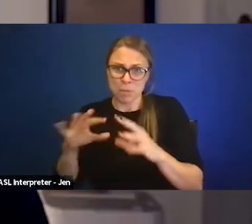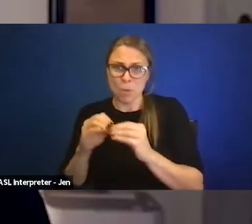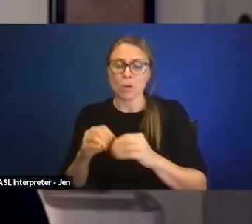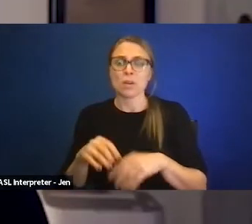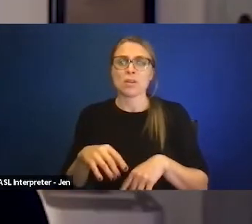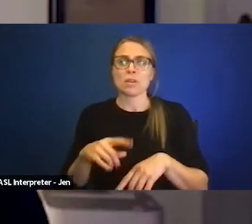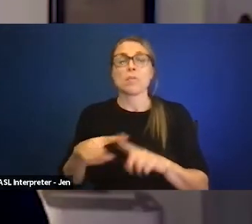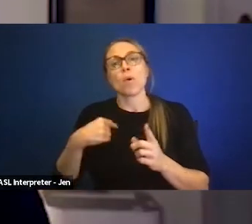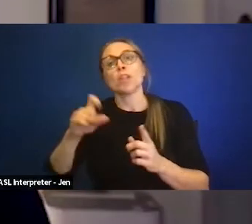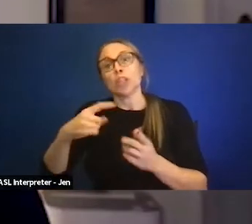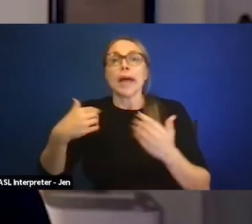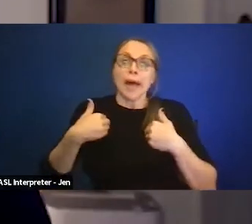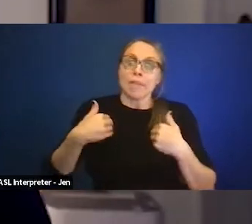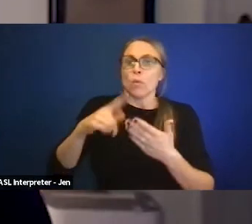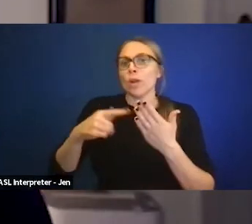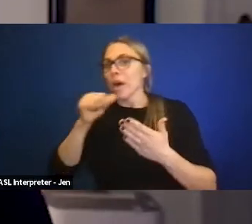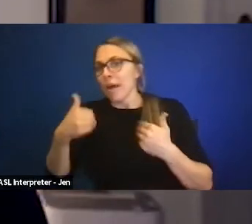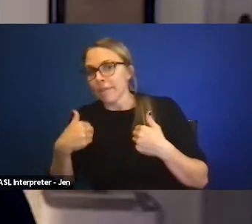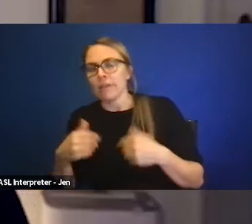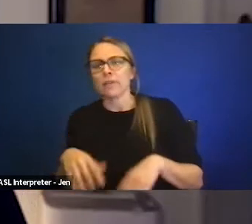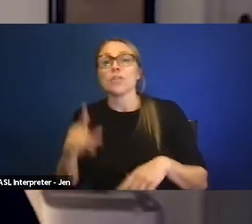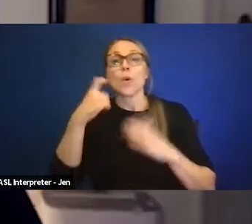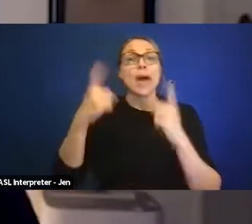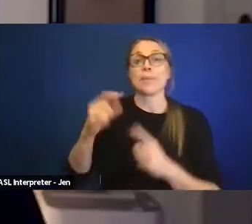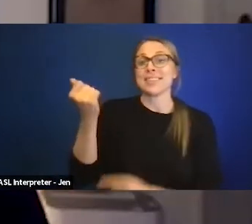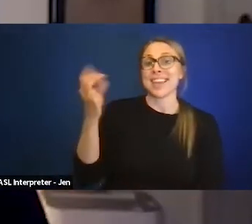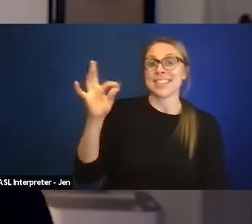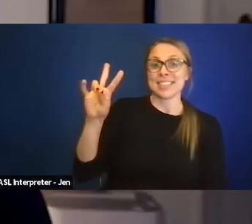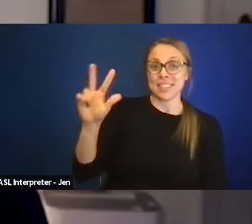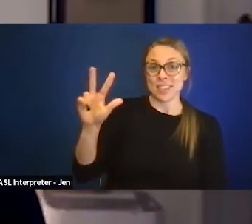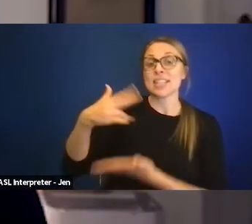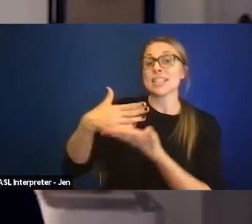what exists, so 1973, Section 504 came into being,